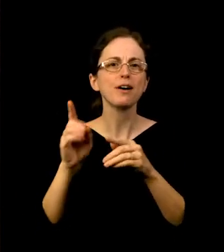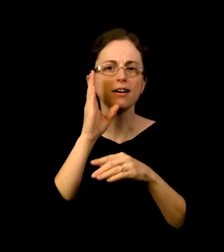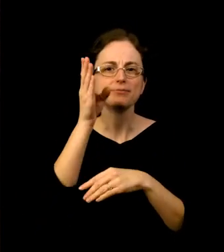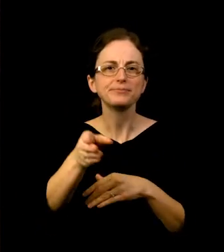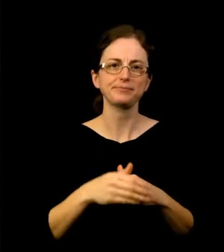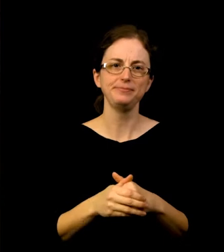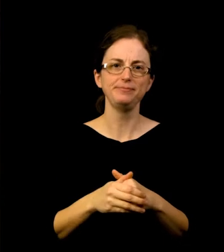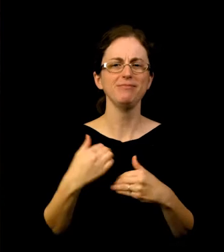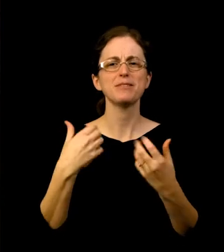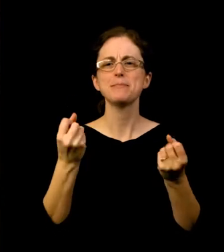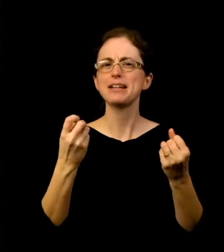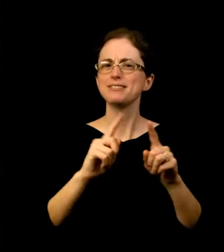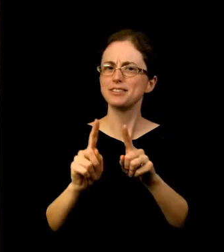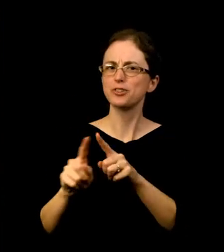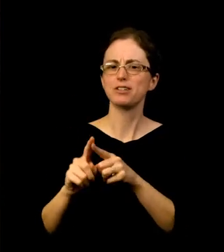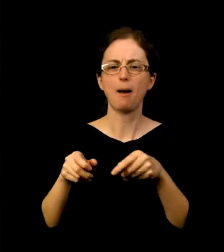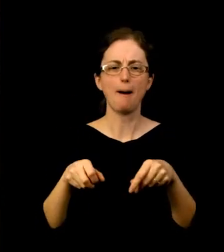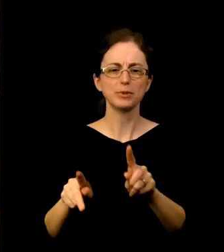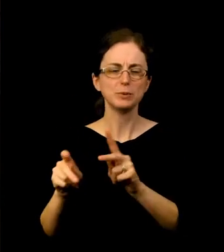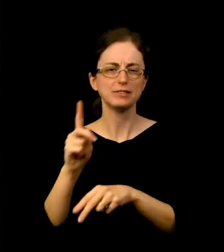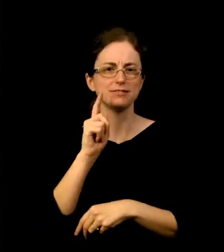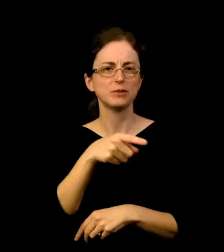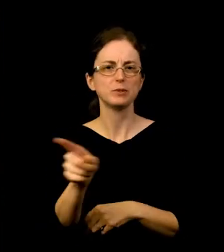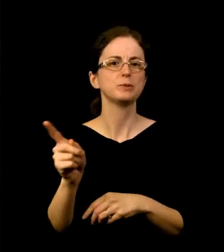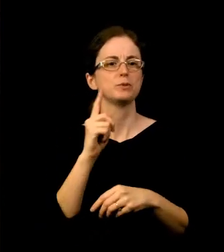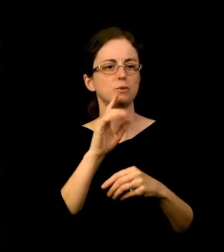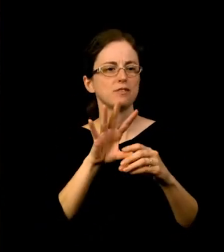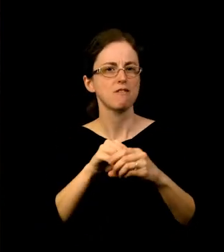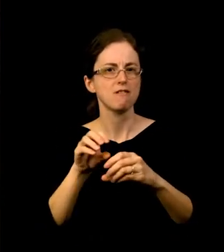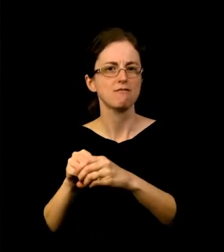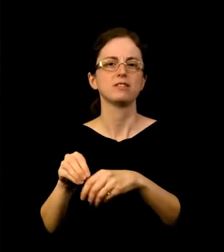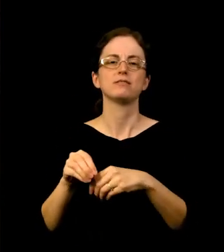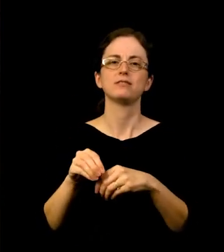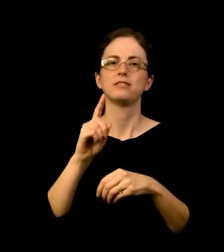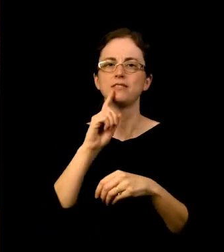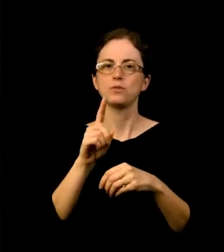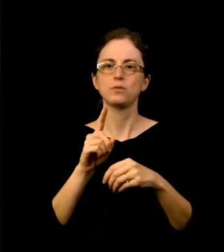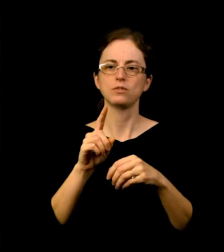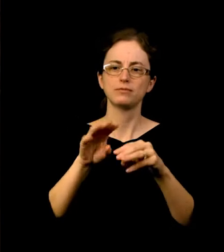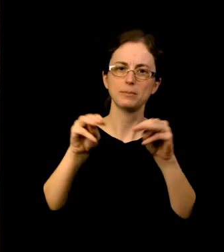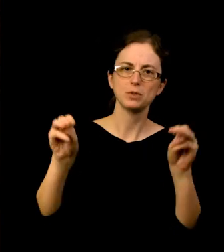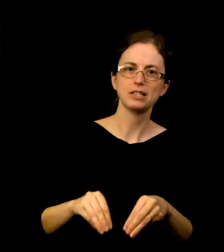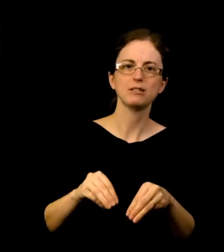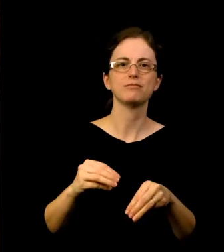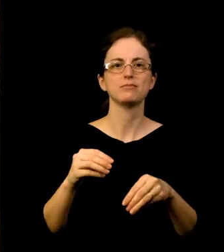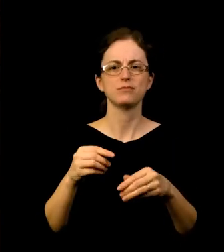and in person - attesting to the Museum’s comprehensive, inclusive and diversified approach to activities.